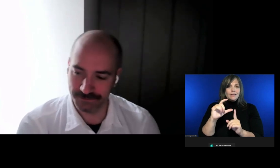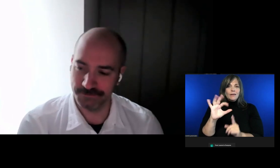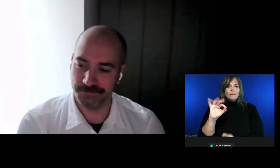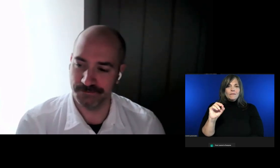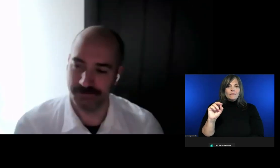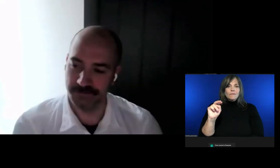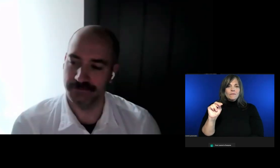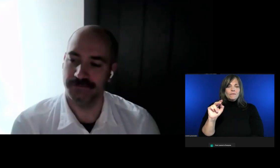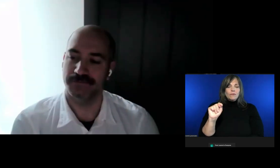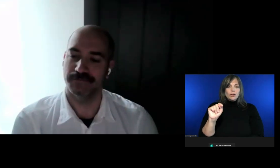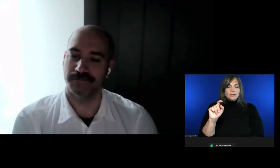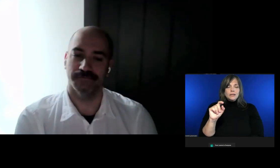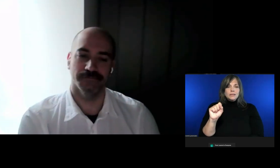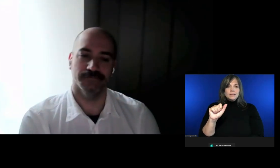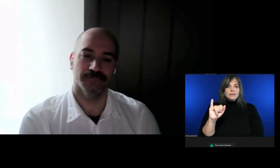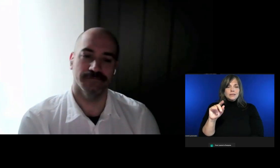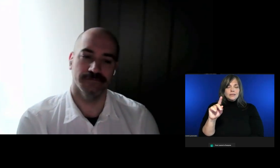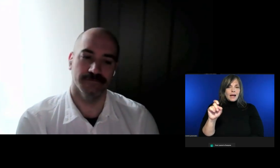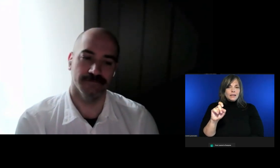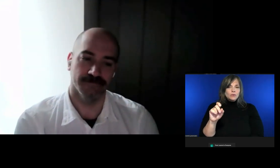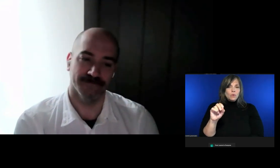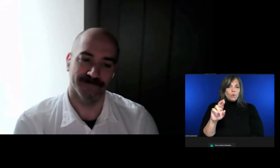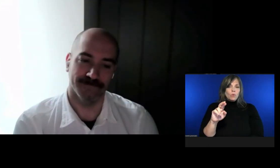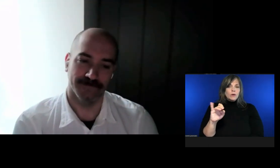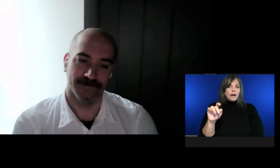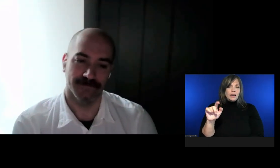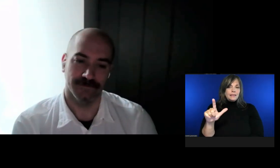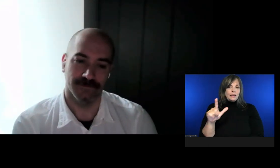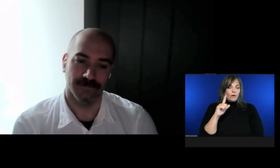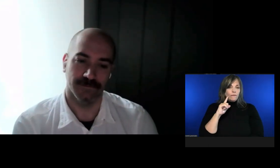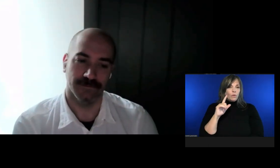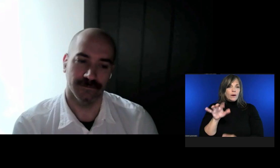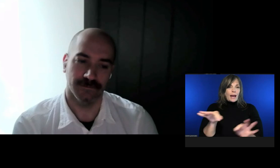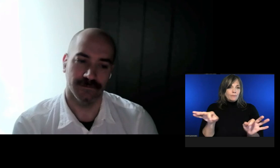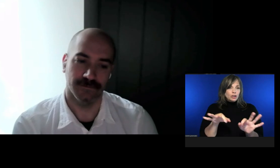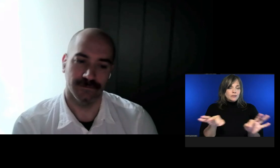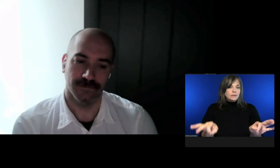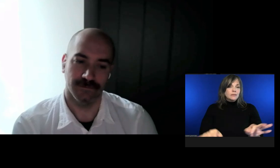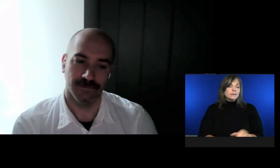Well, if it's closed captions, you don't have to worry about that.